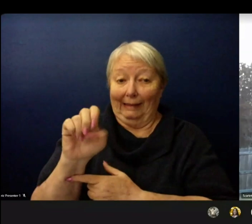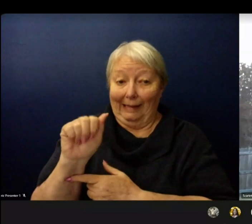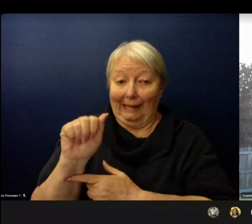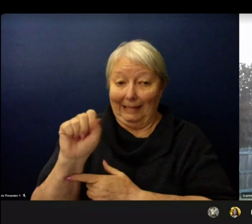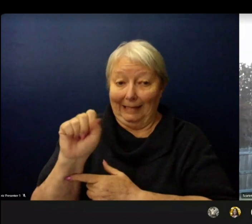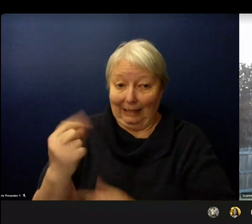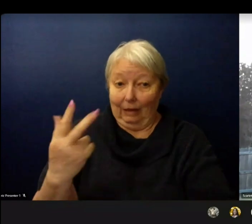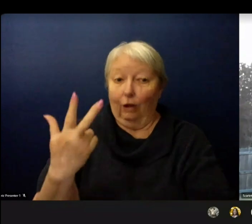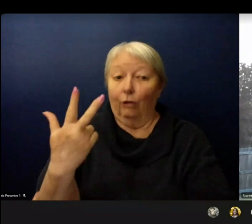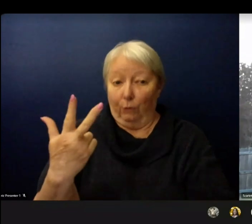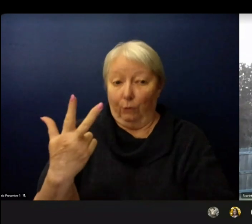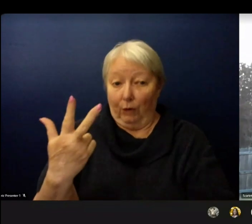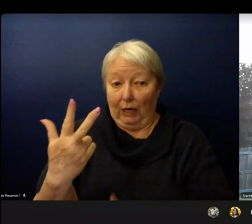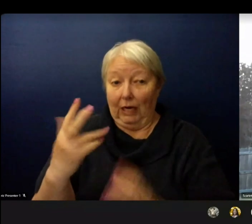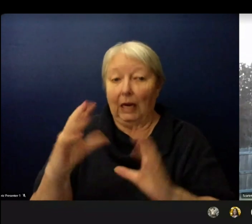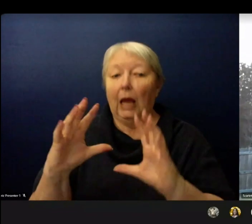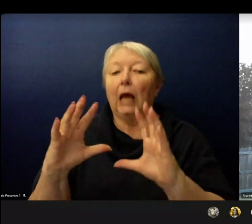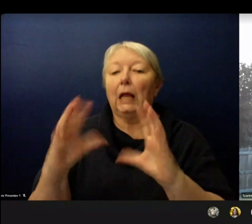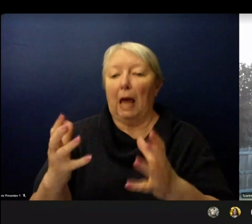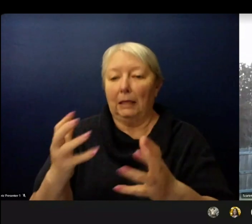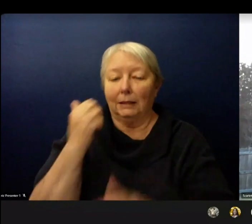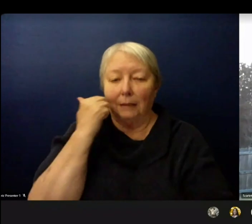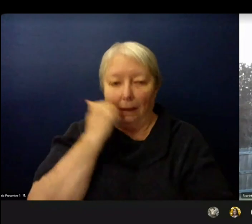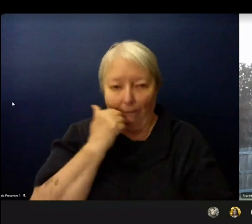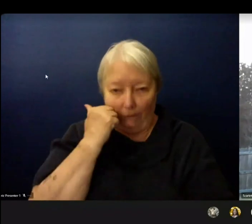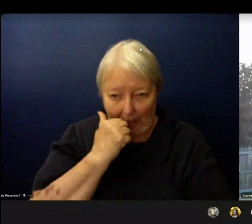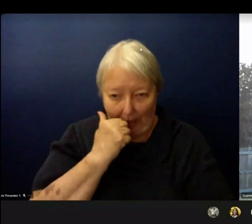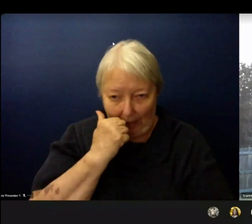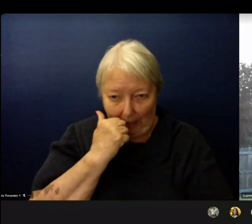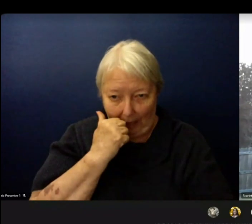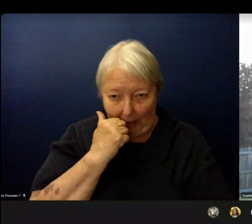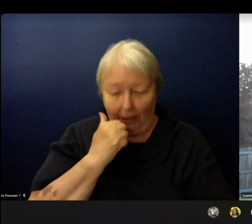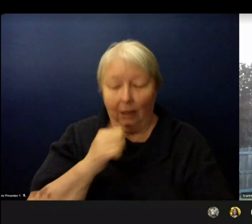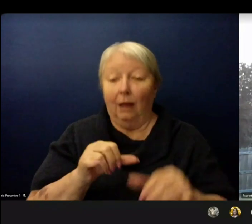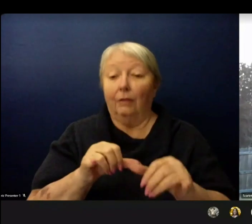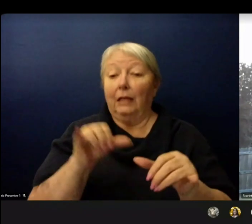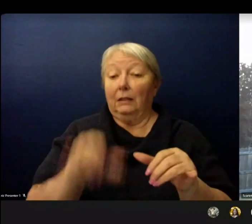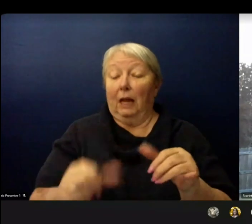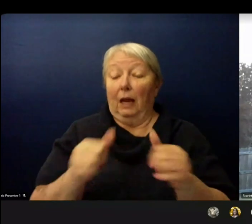Students also stay with their current courses and current teachers.